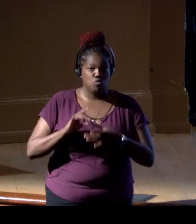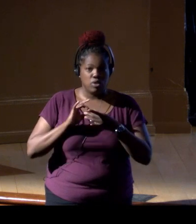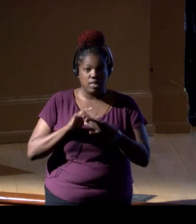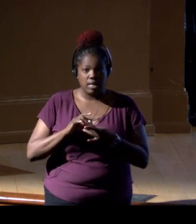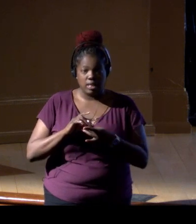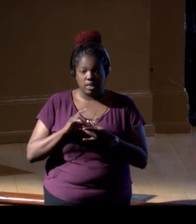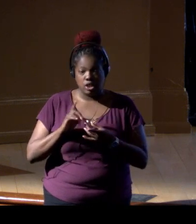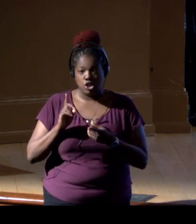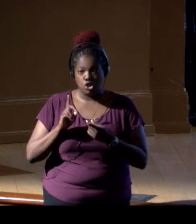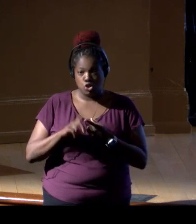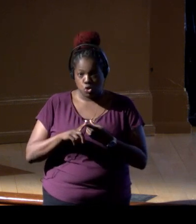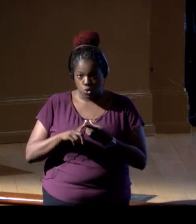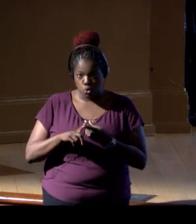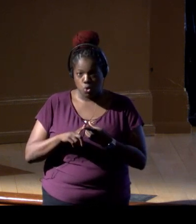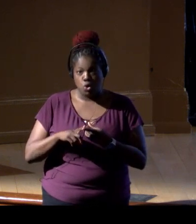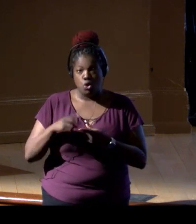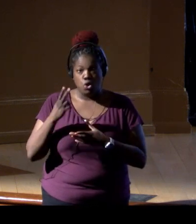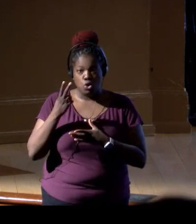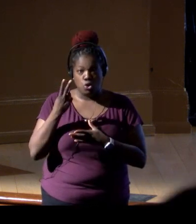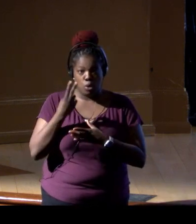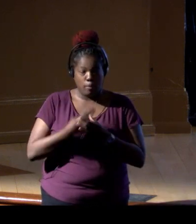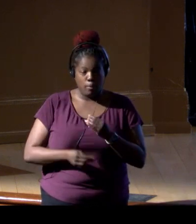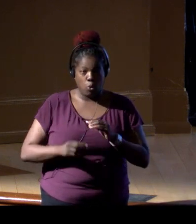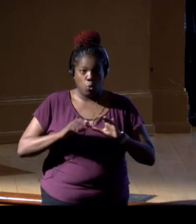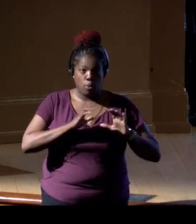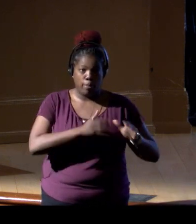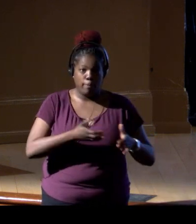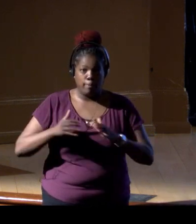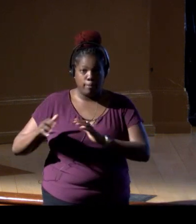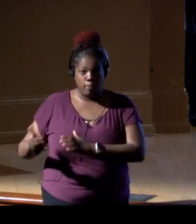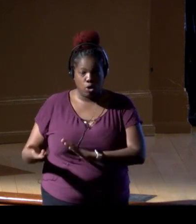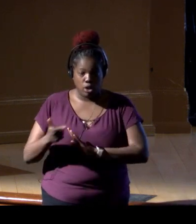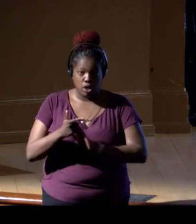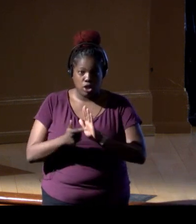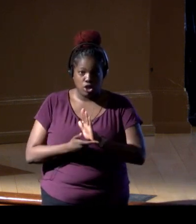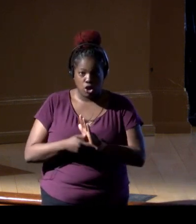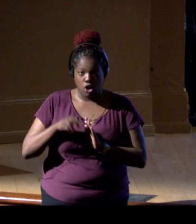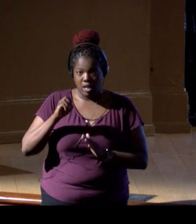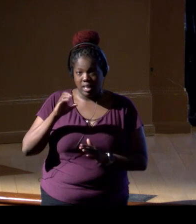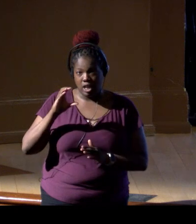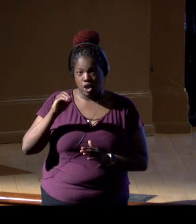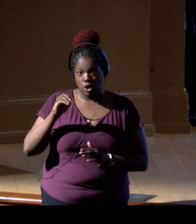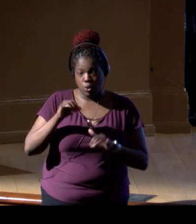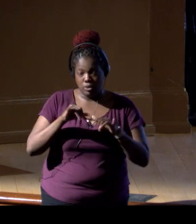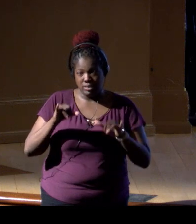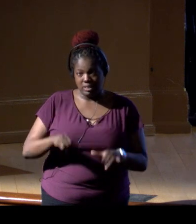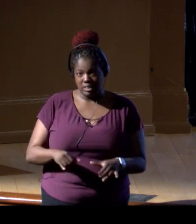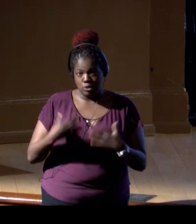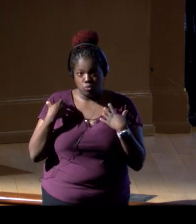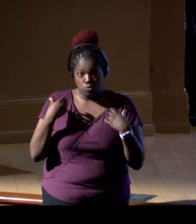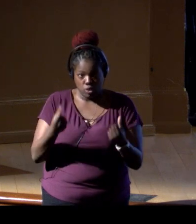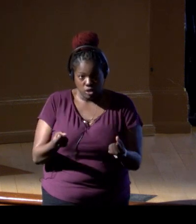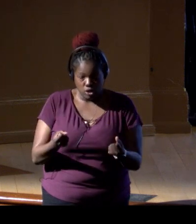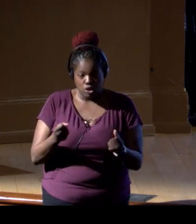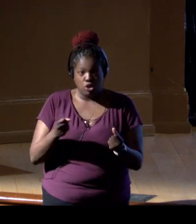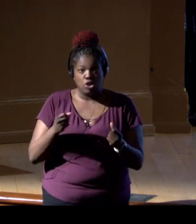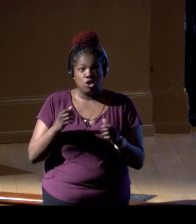the Bipartisan Infrastructure Law Ecosystem Restoration Early Detection Rapid Response framework